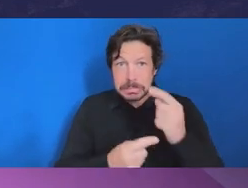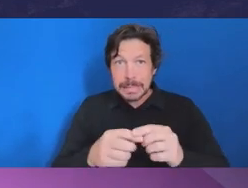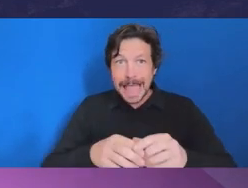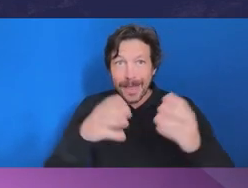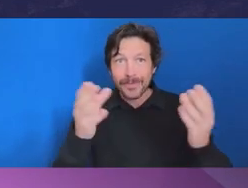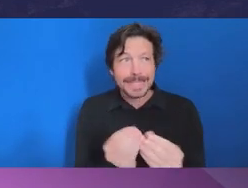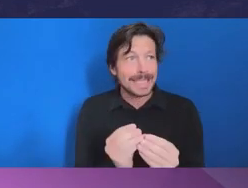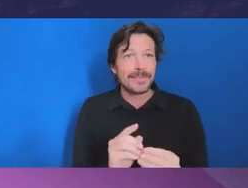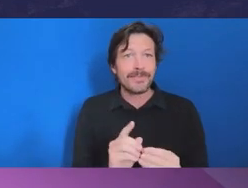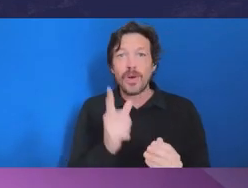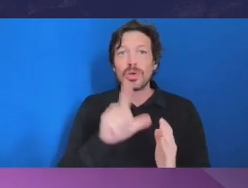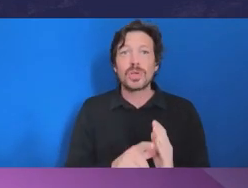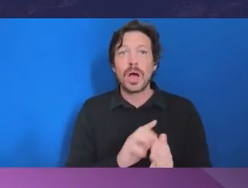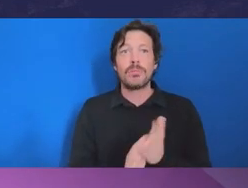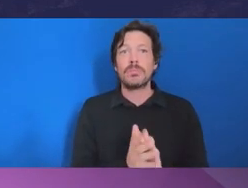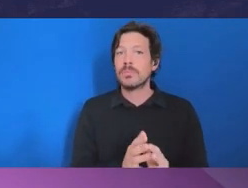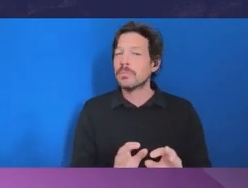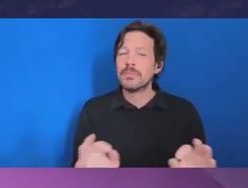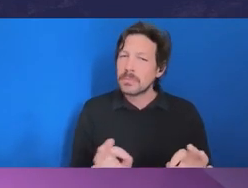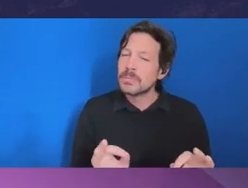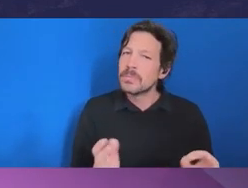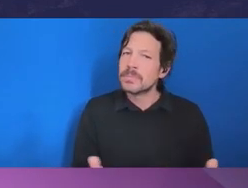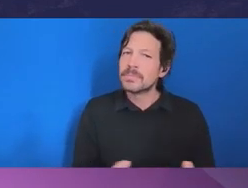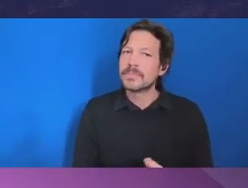that you make clear in the disclosure that you know what's going on.